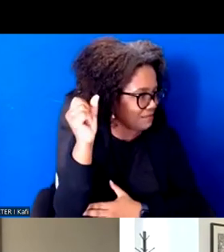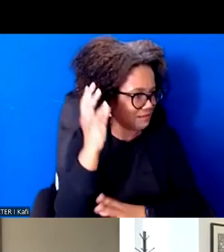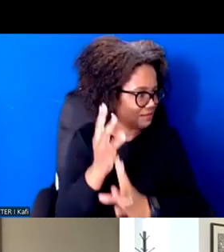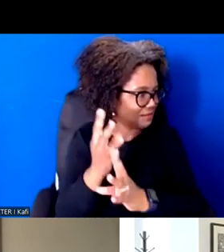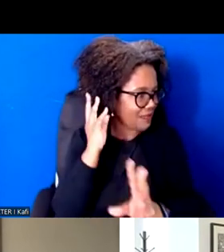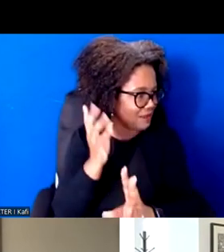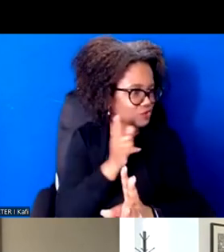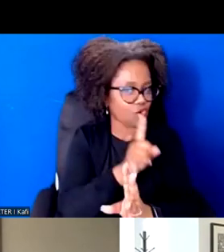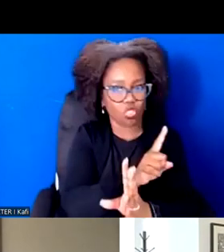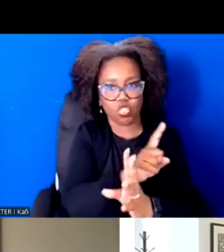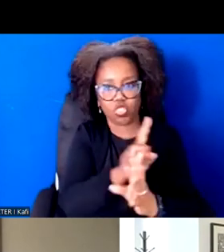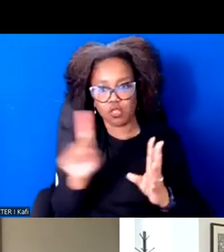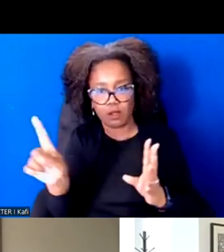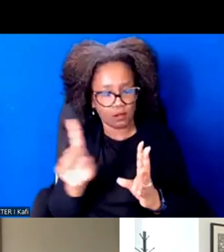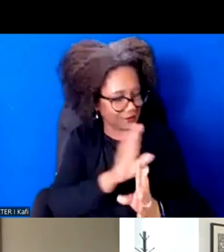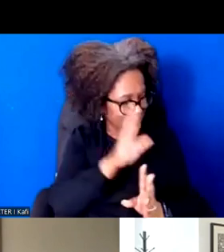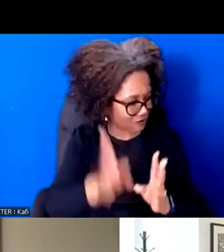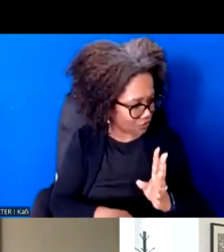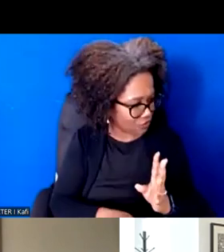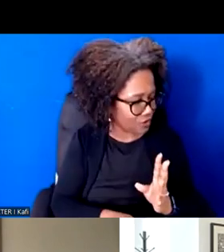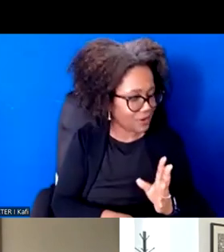Someone else is standing for trans rights. You're there.